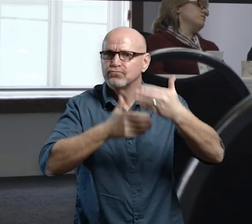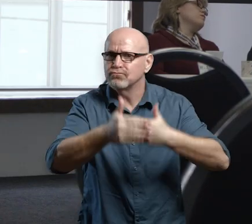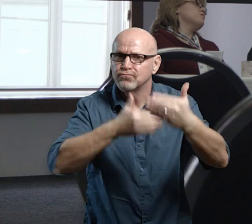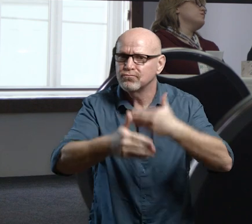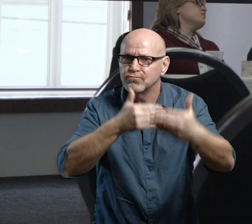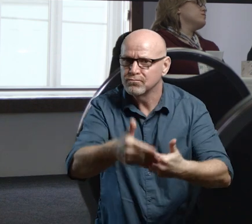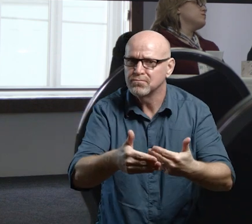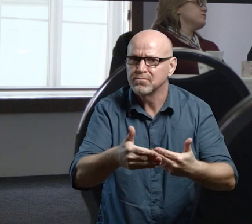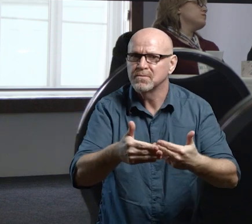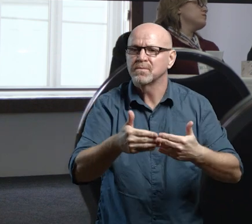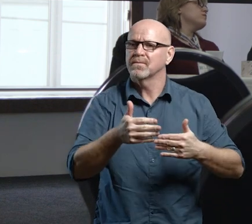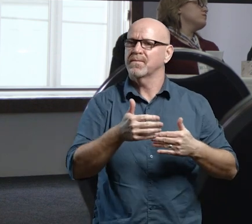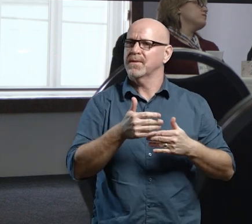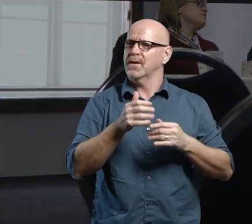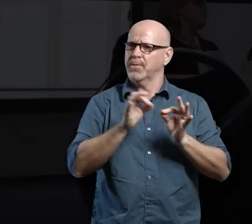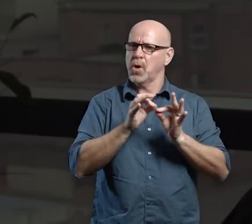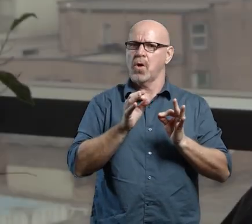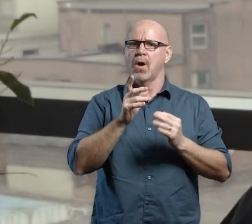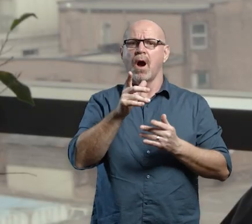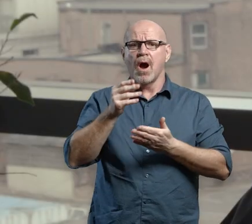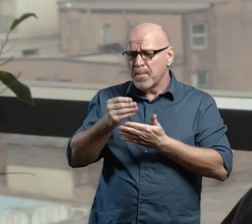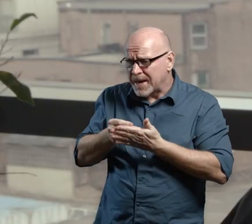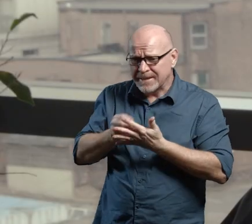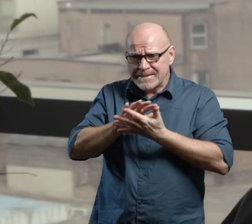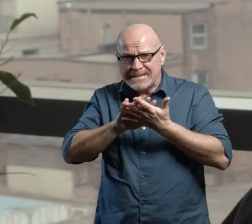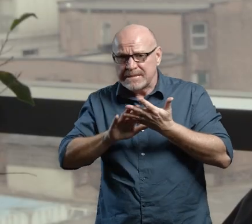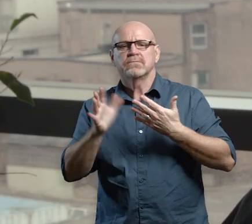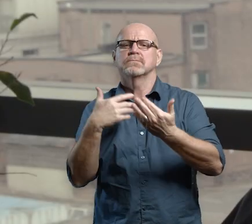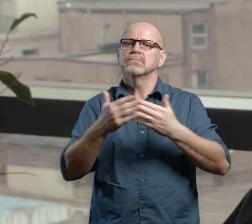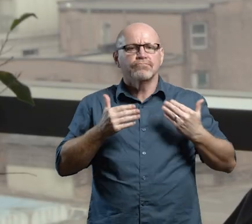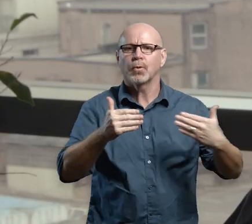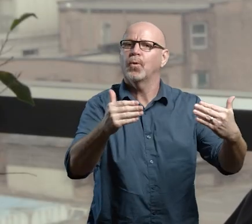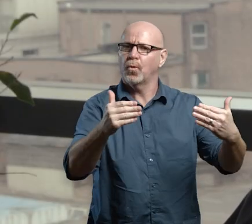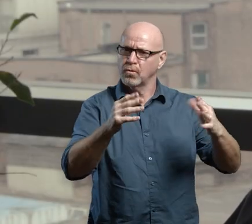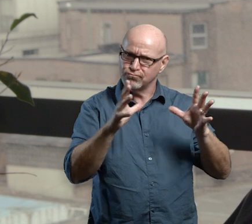right to access a certain resource. It's community. It's community so we know of